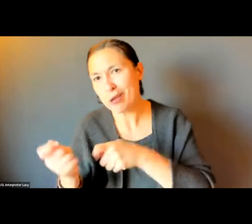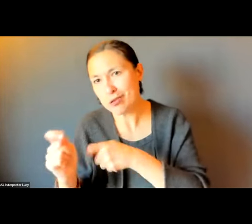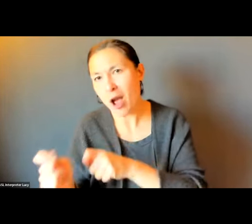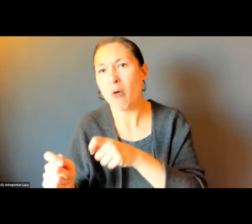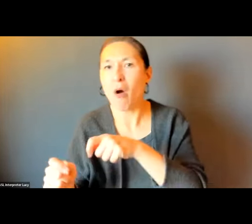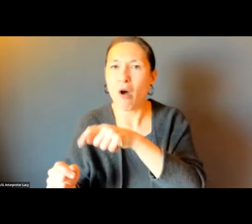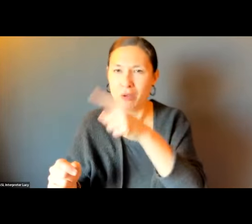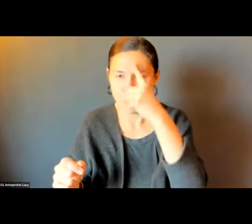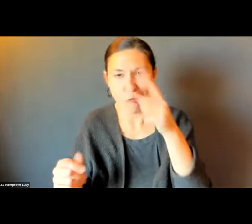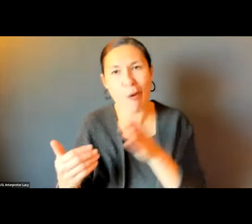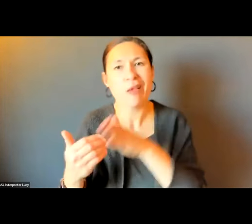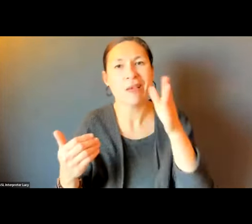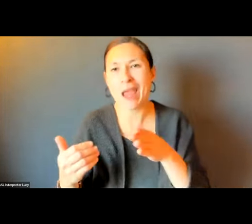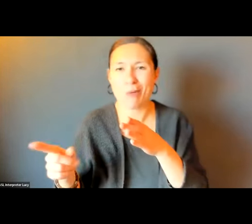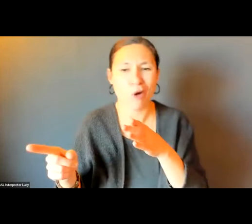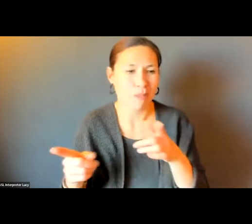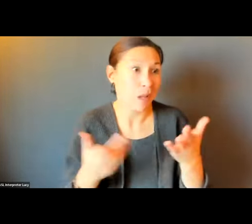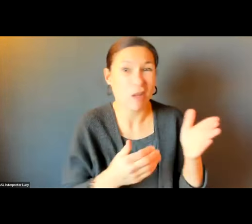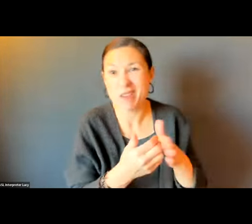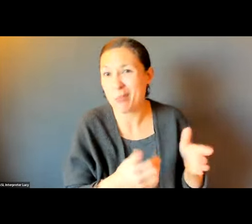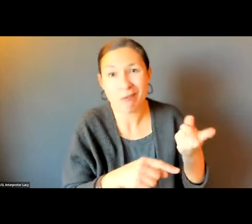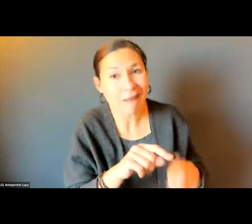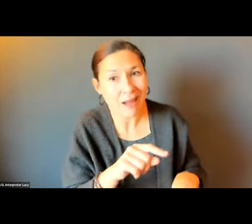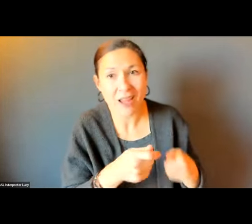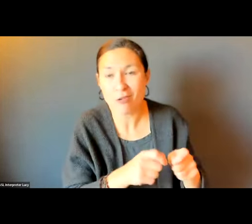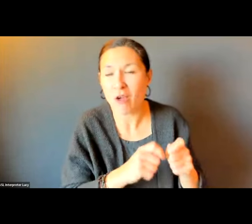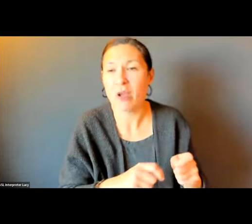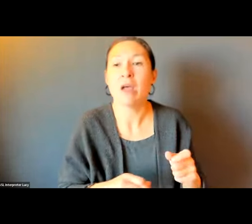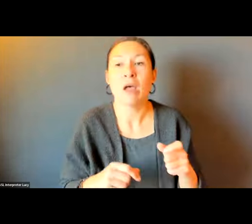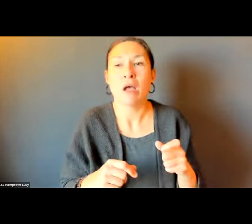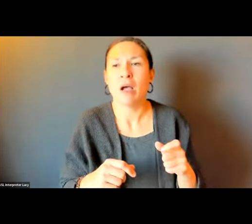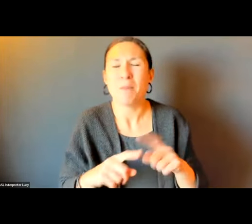OVER AND SHOVELLED THE PIECE OUT.